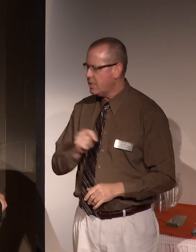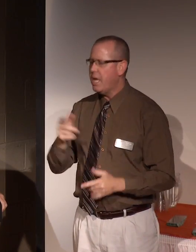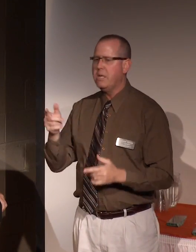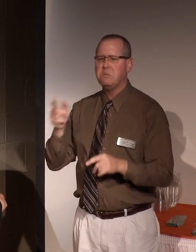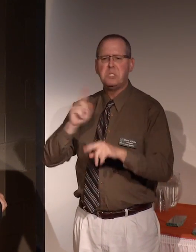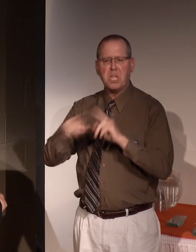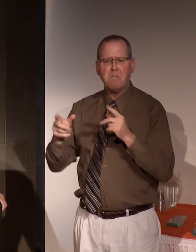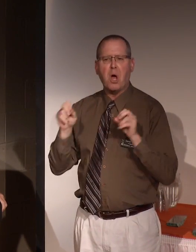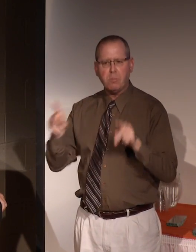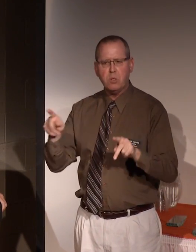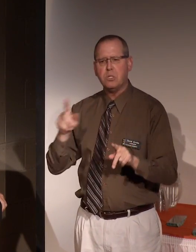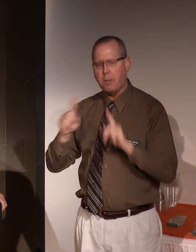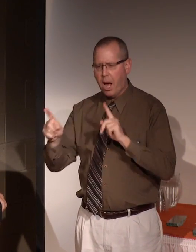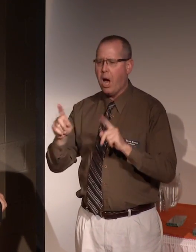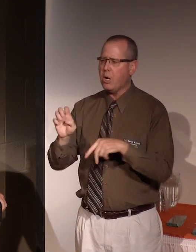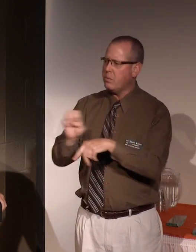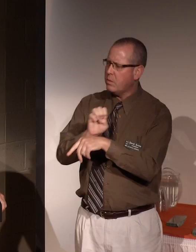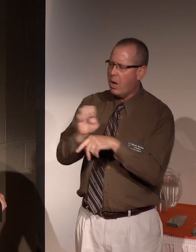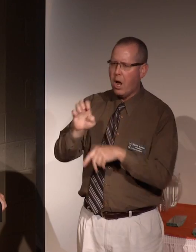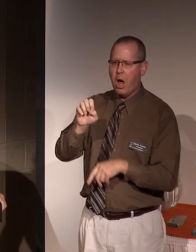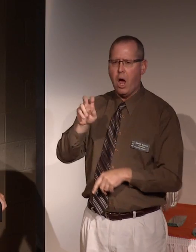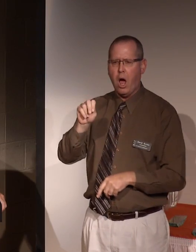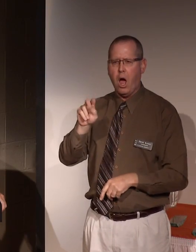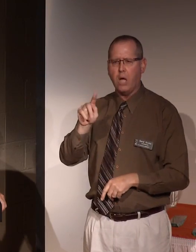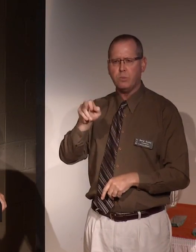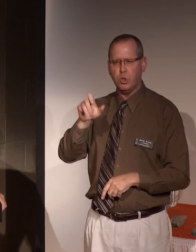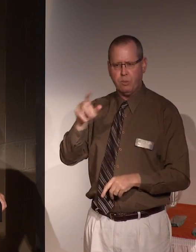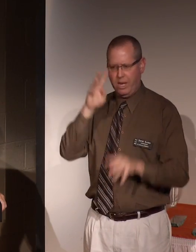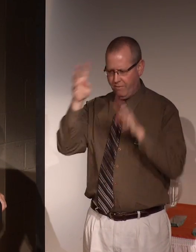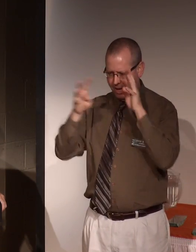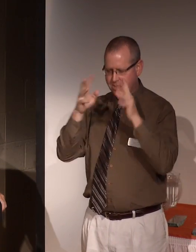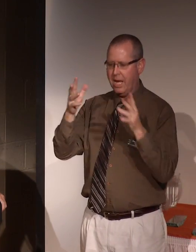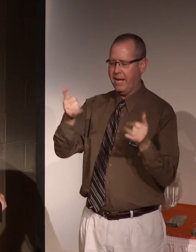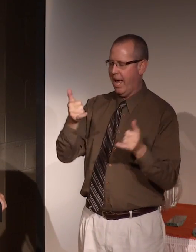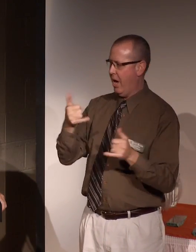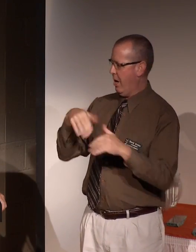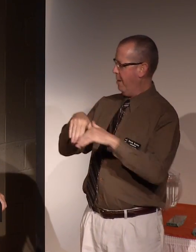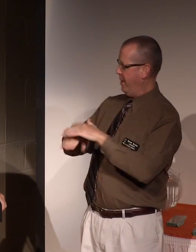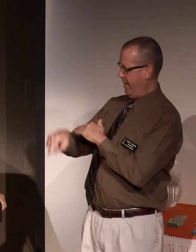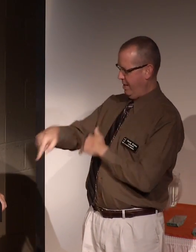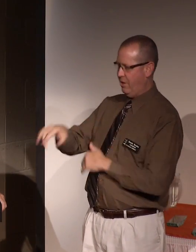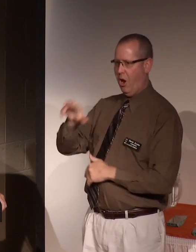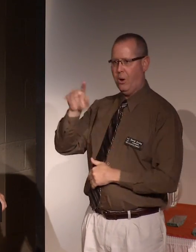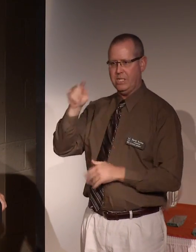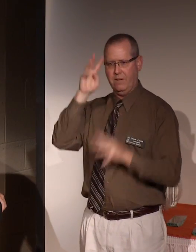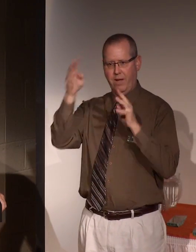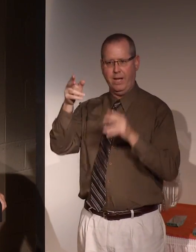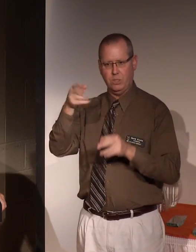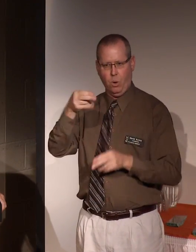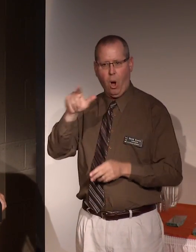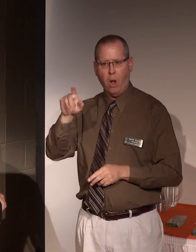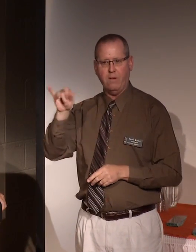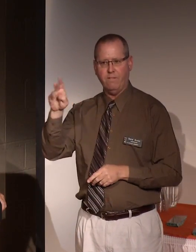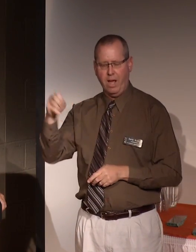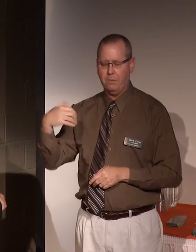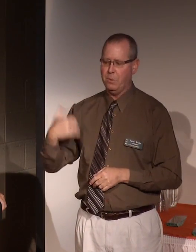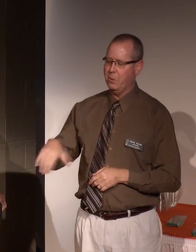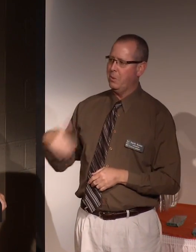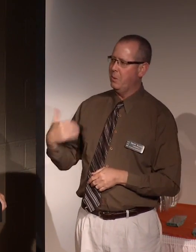multiple occasions and entrepreneurism and innovation and now inducted into the RIT's Innovation Hall of Fame.